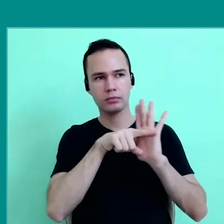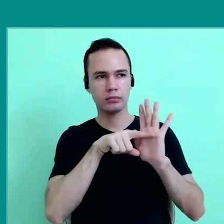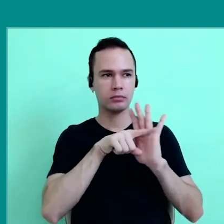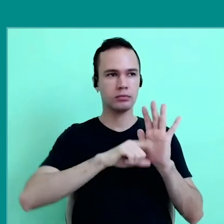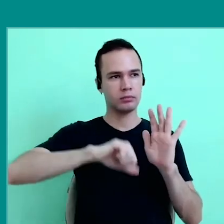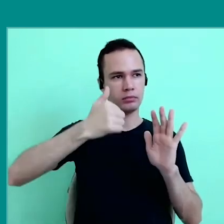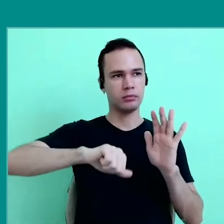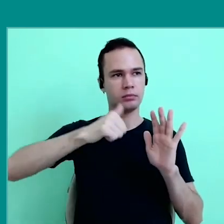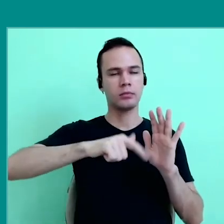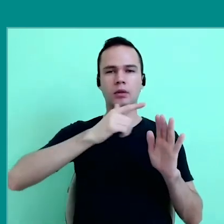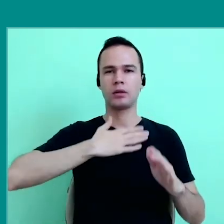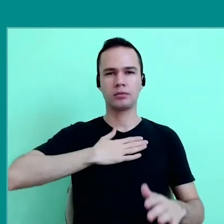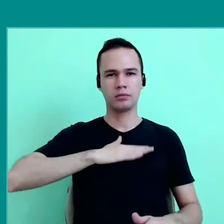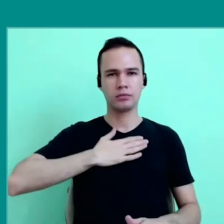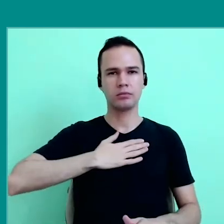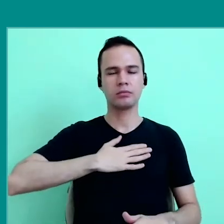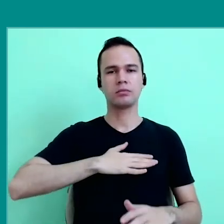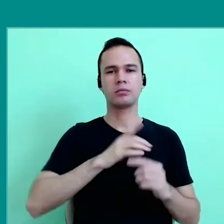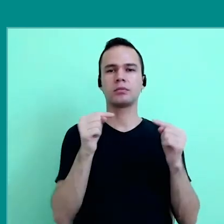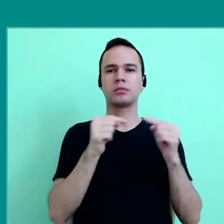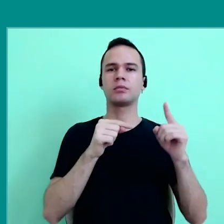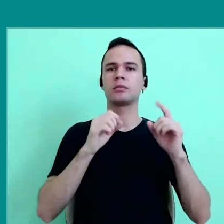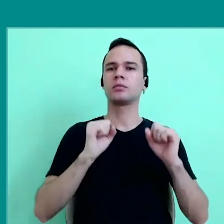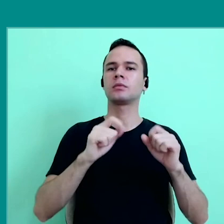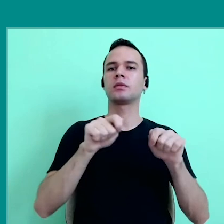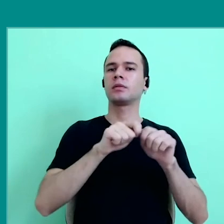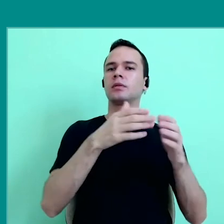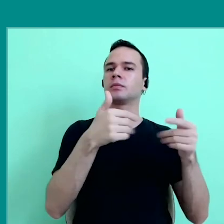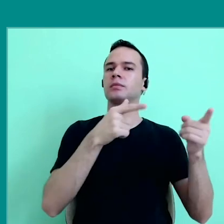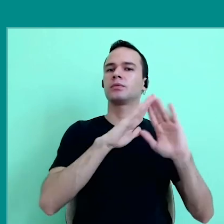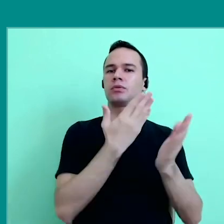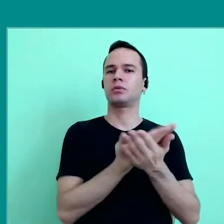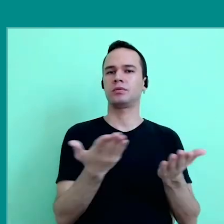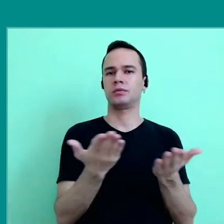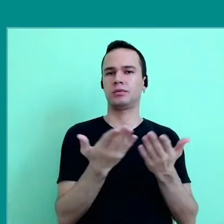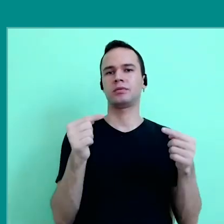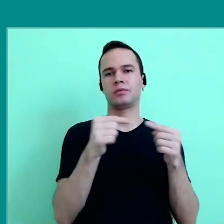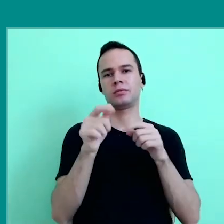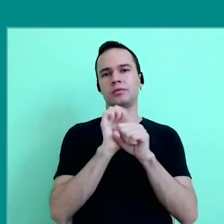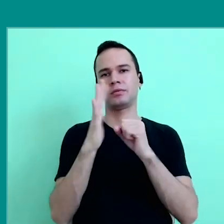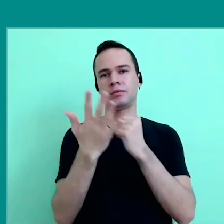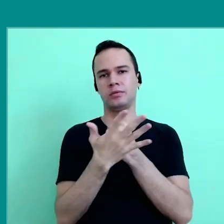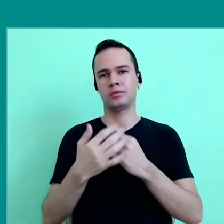be aware of what we can demand from the school in this pandemic context.